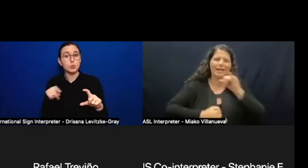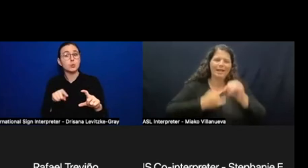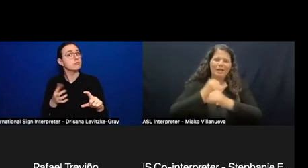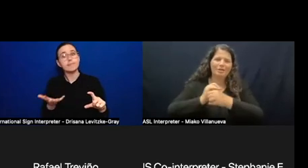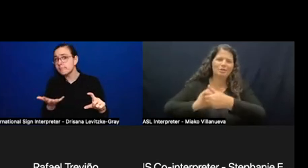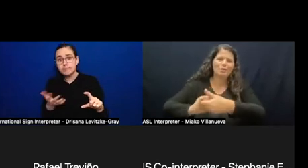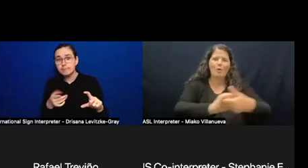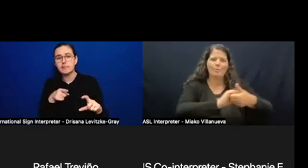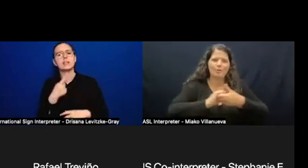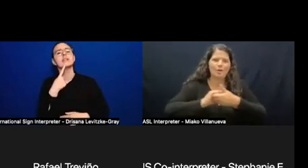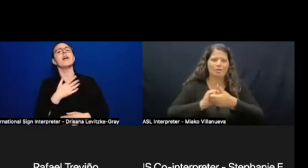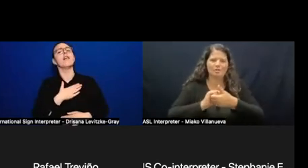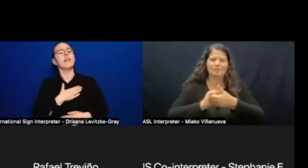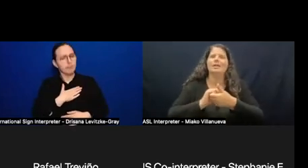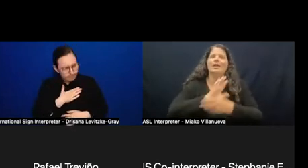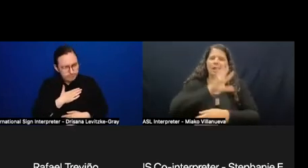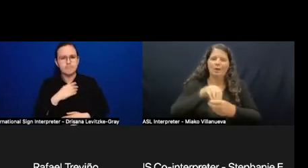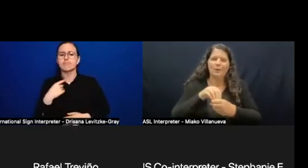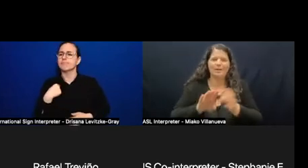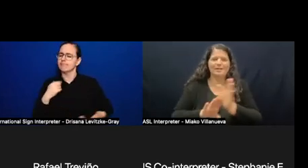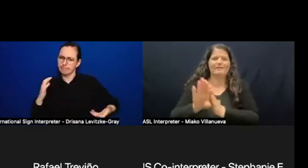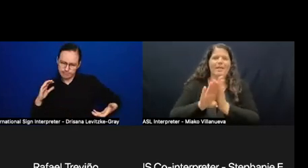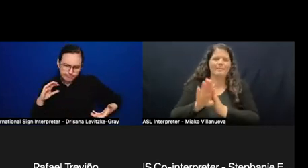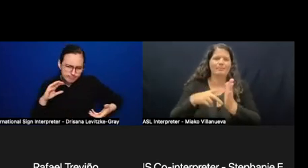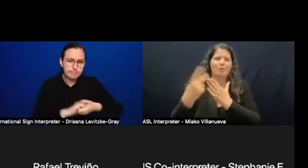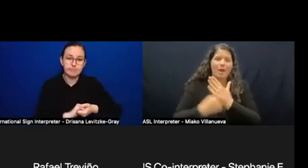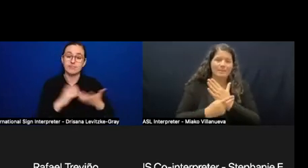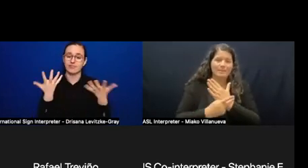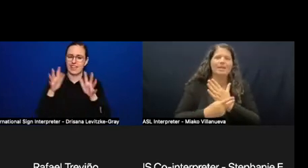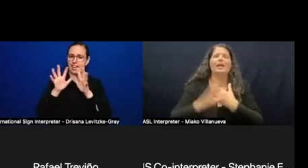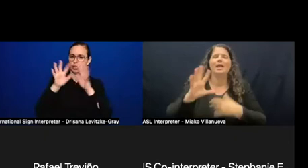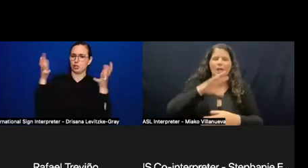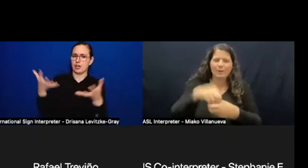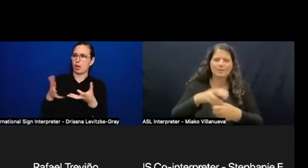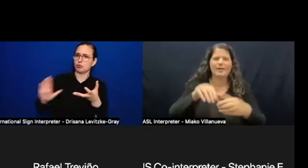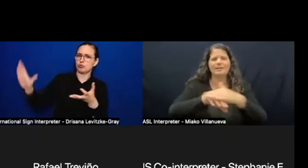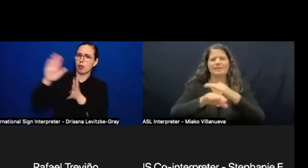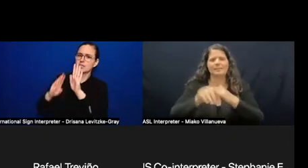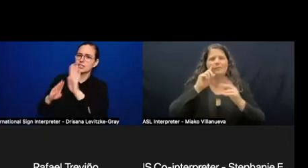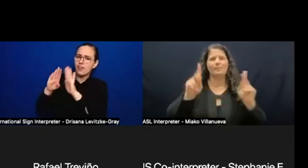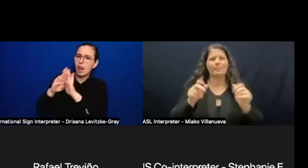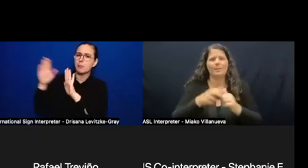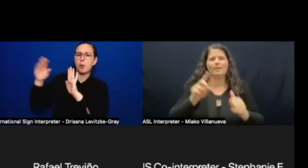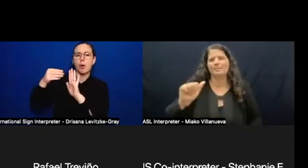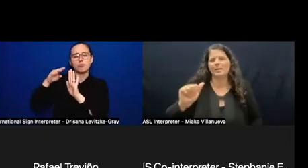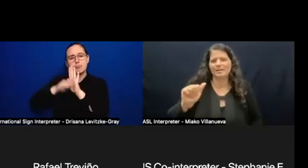international development programs, are inclusive and accessible to persons with disabilities. This is very important.